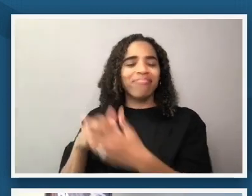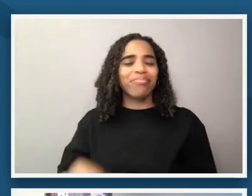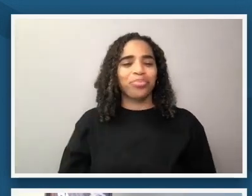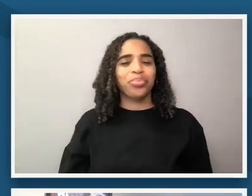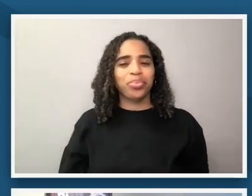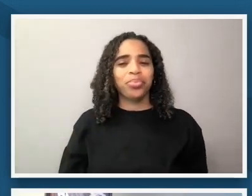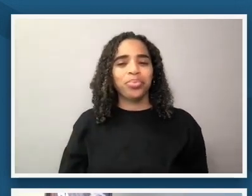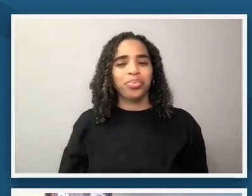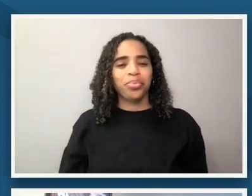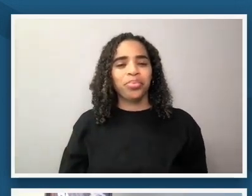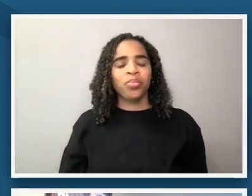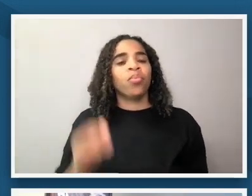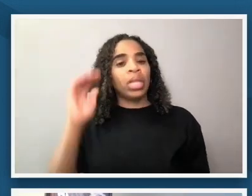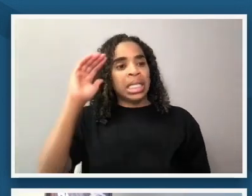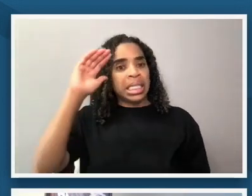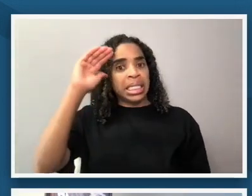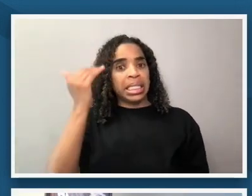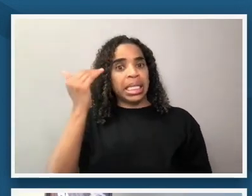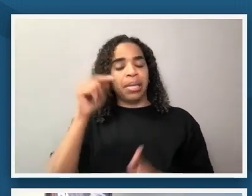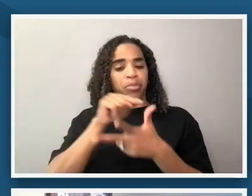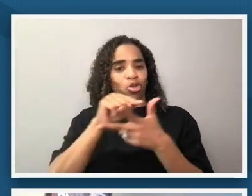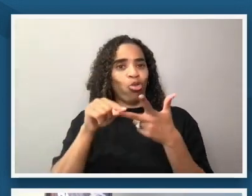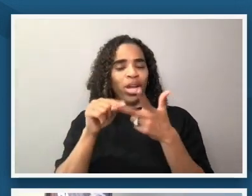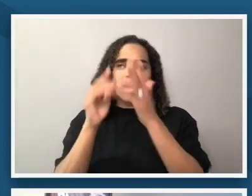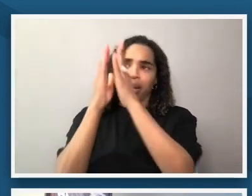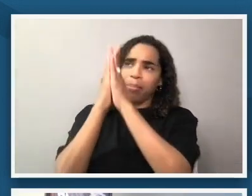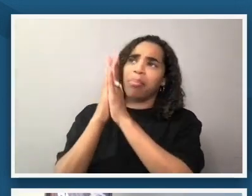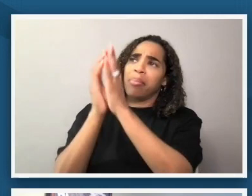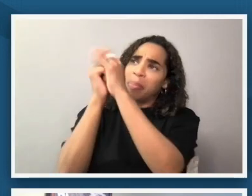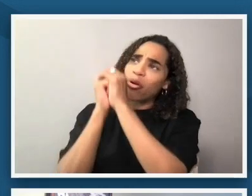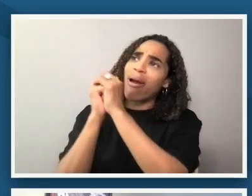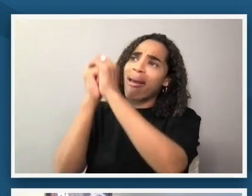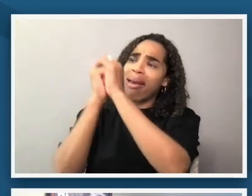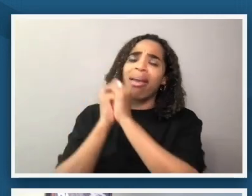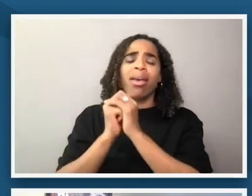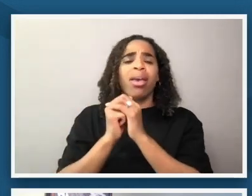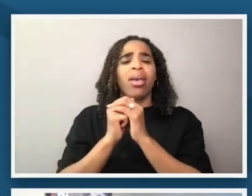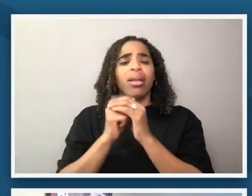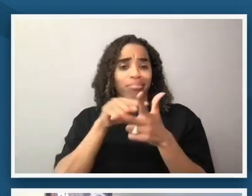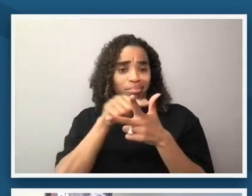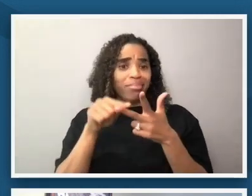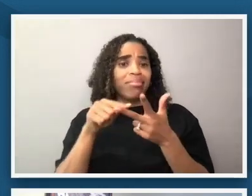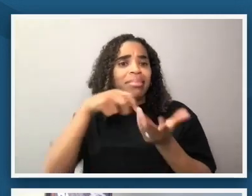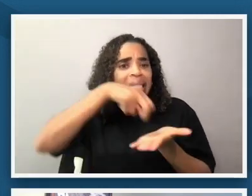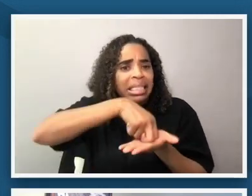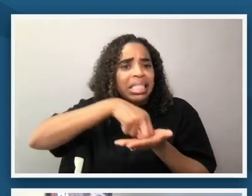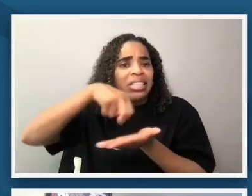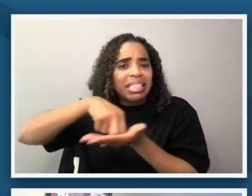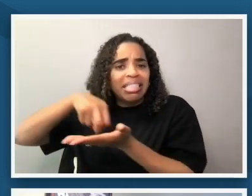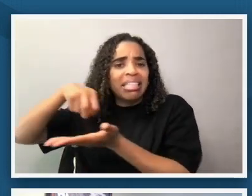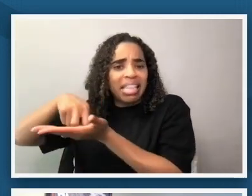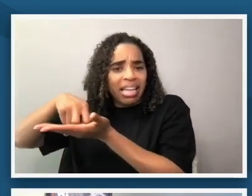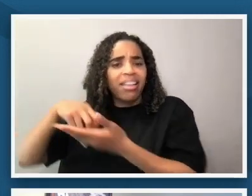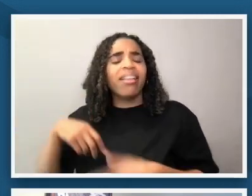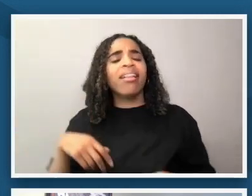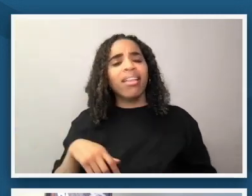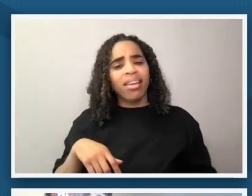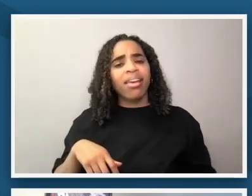it looks as if they are praying they are kneeling um